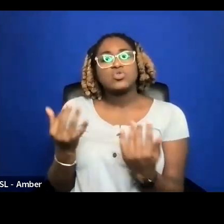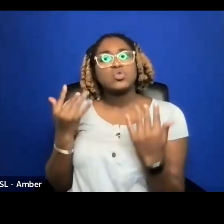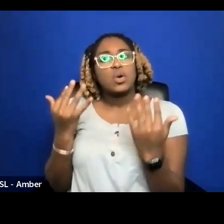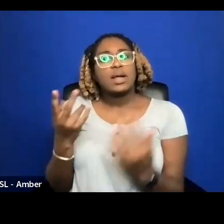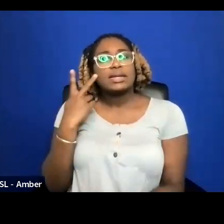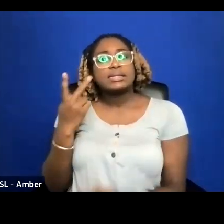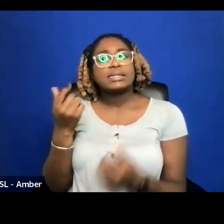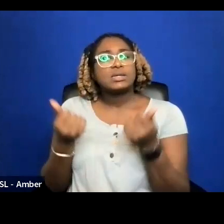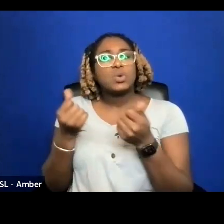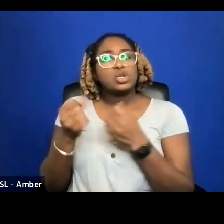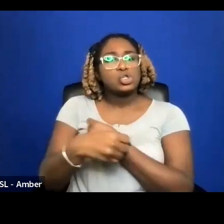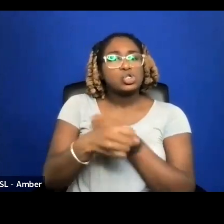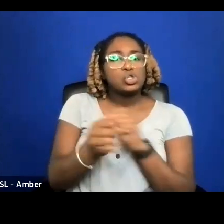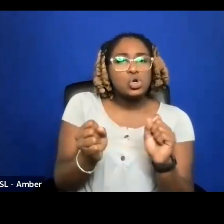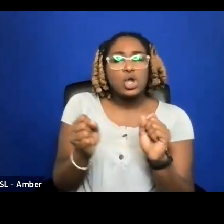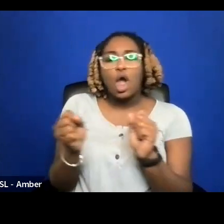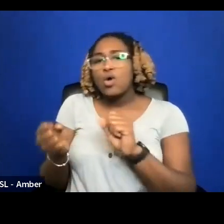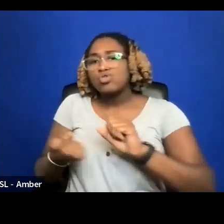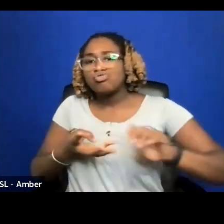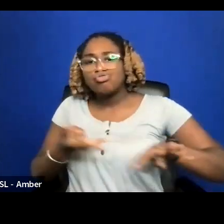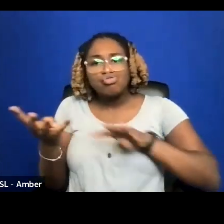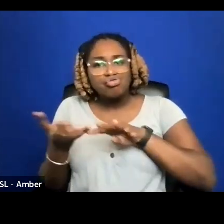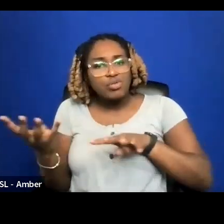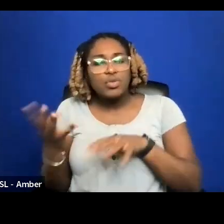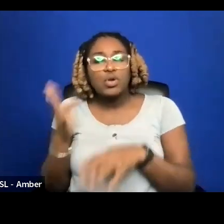STREAMERS ARE GOING TO DO BEFORE MAKING PROGRAMMING DECISIONS.